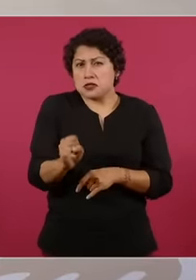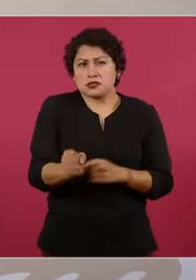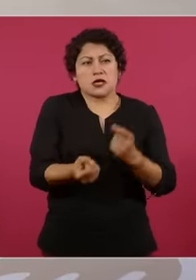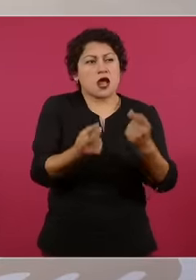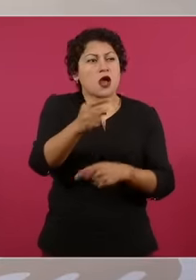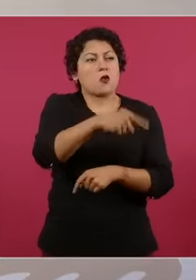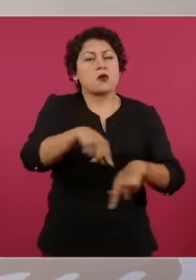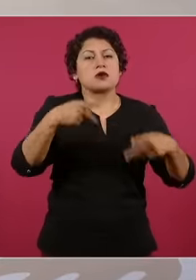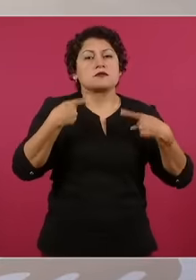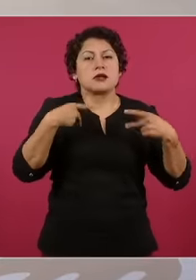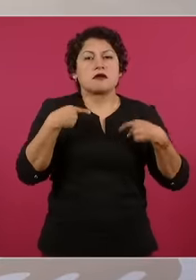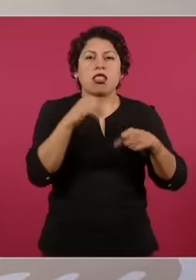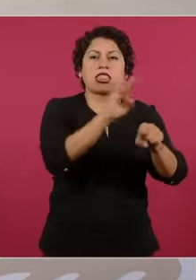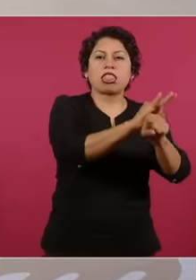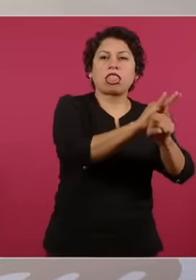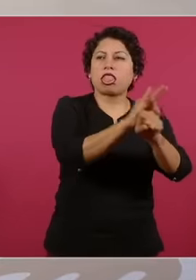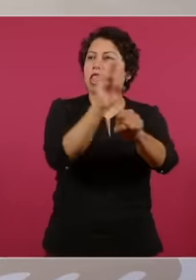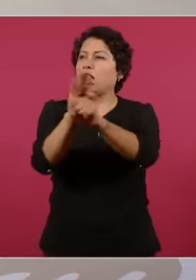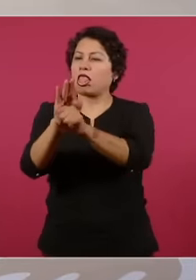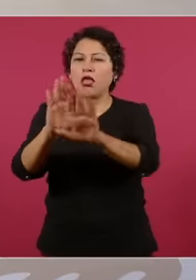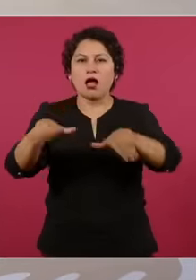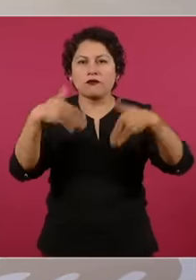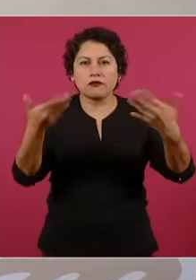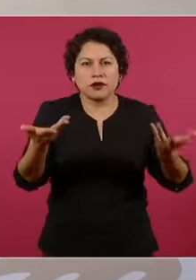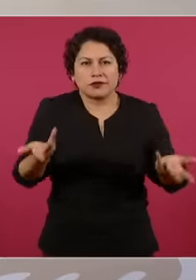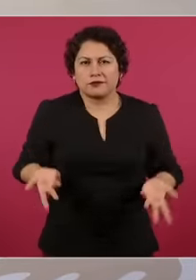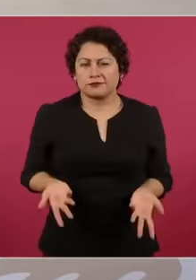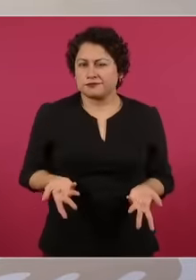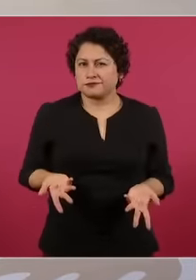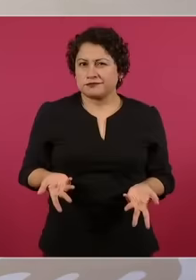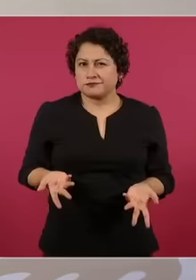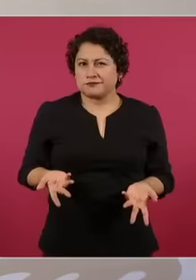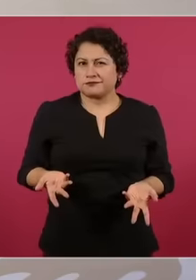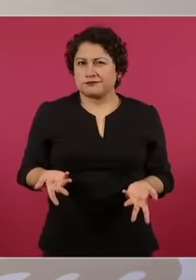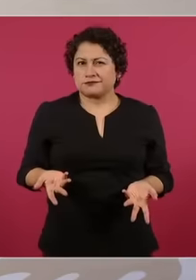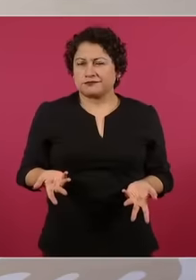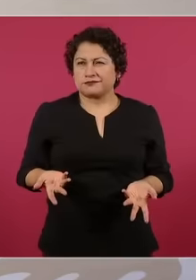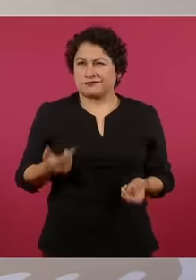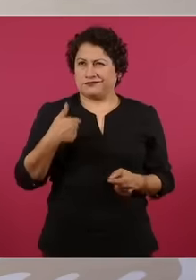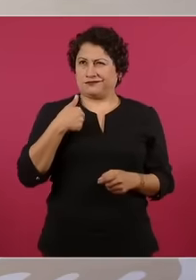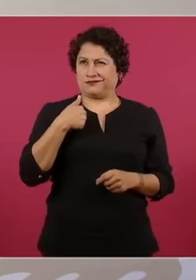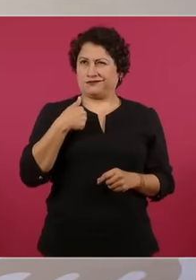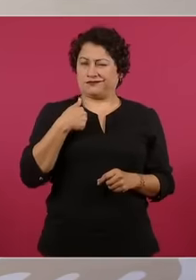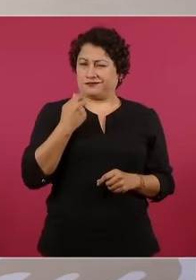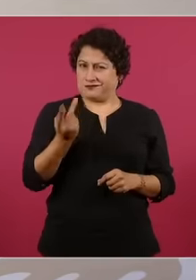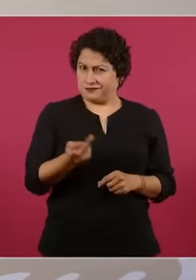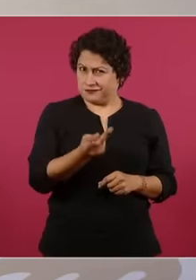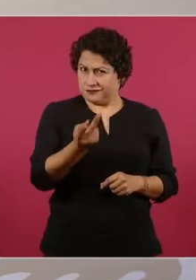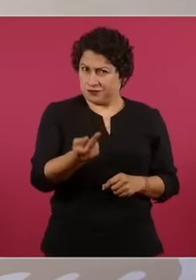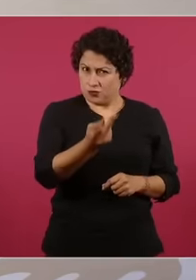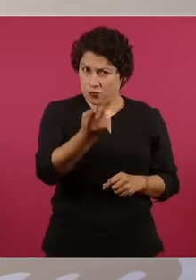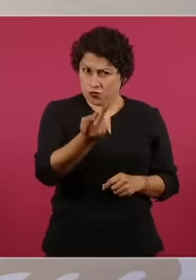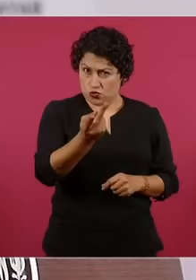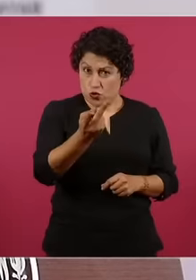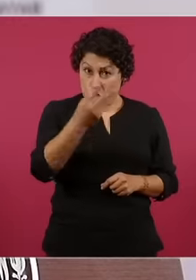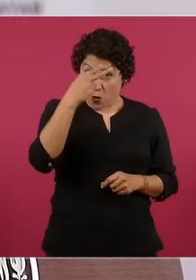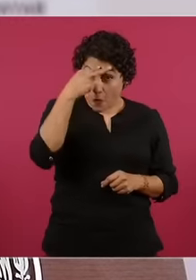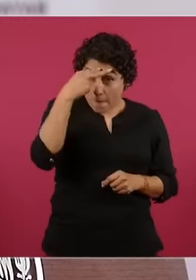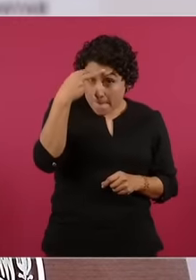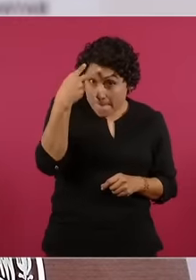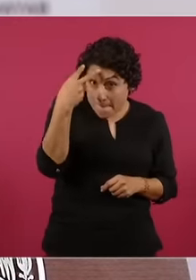Mexico not to adjust. its foreign policy to what our